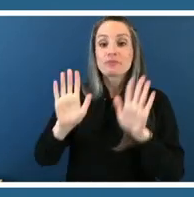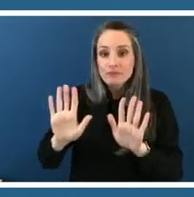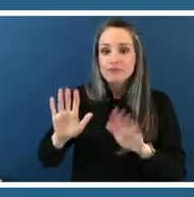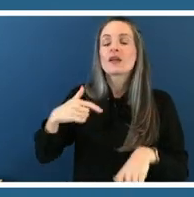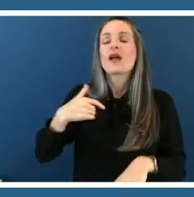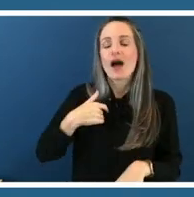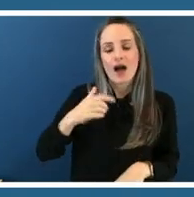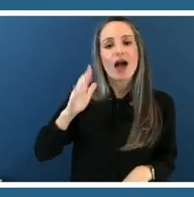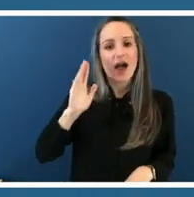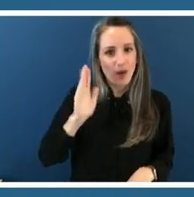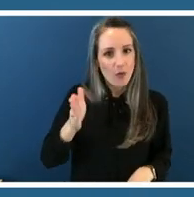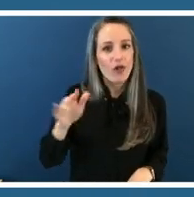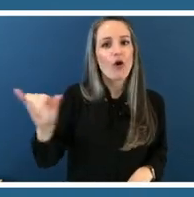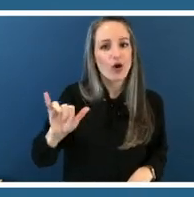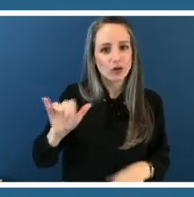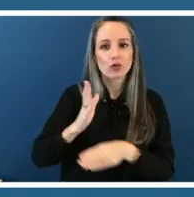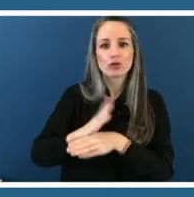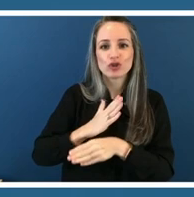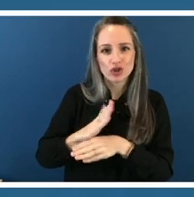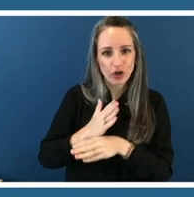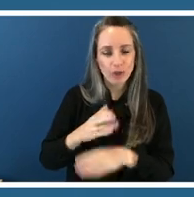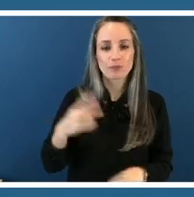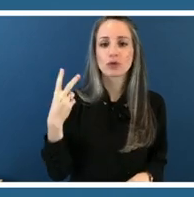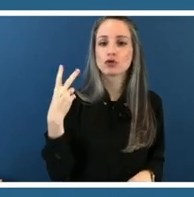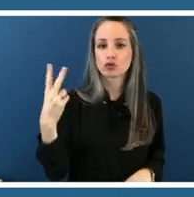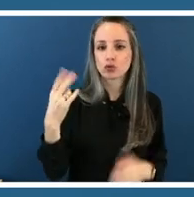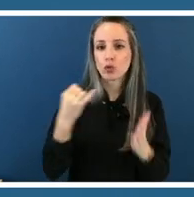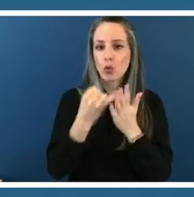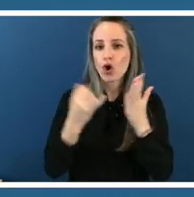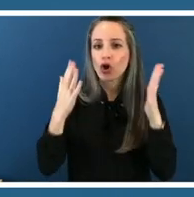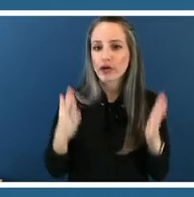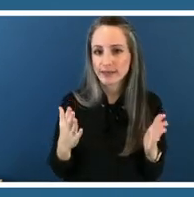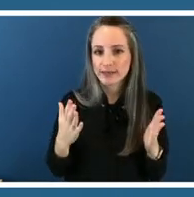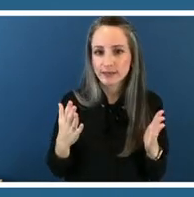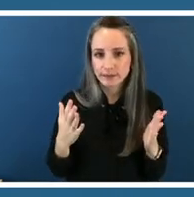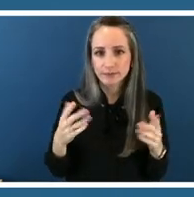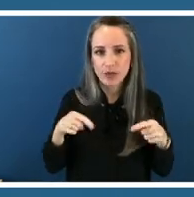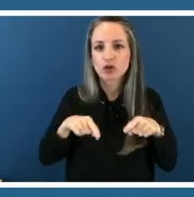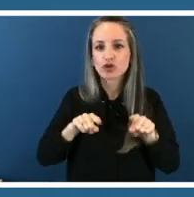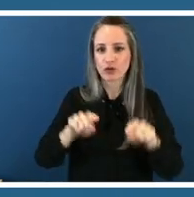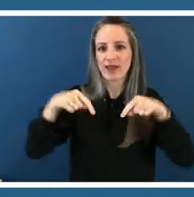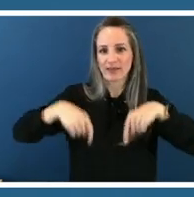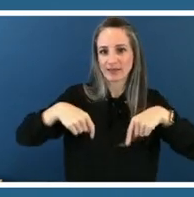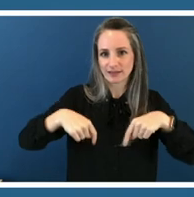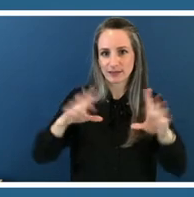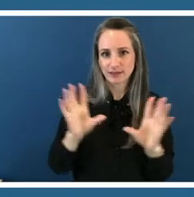um two artists in this session that um